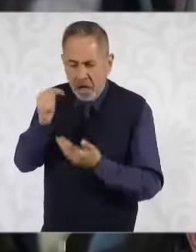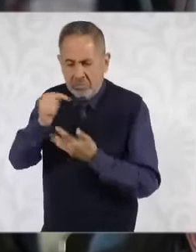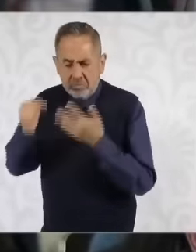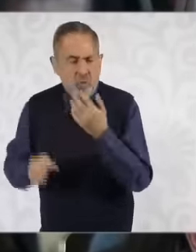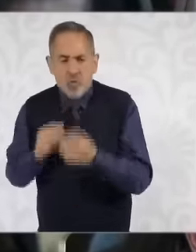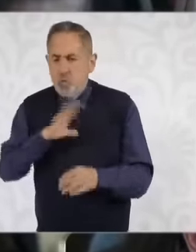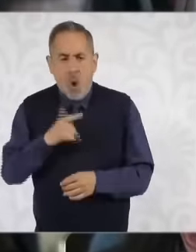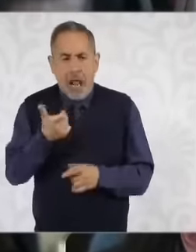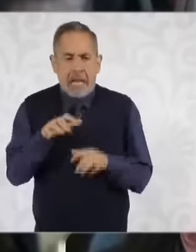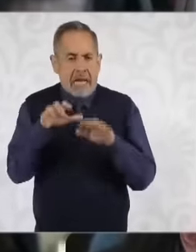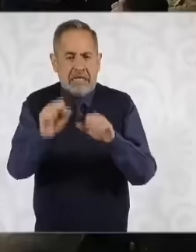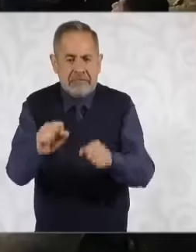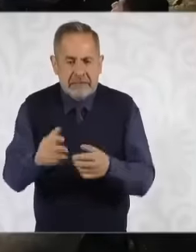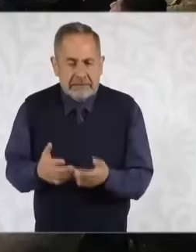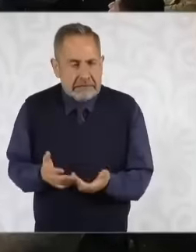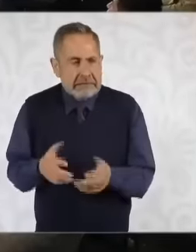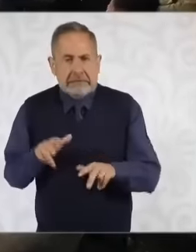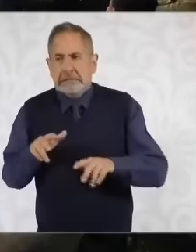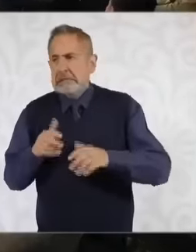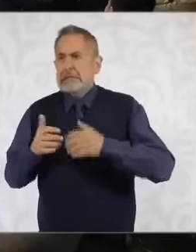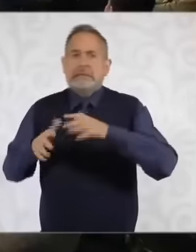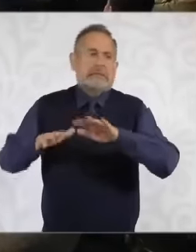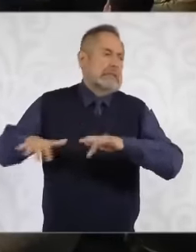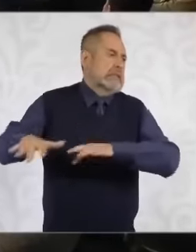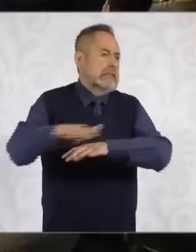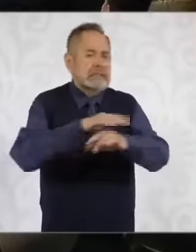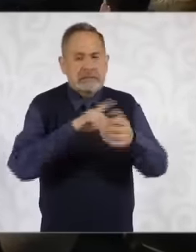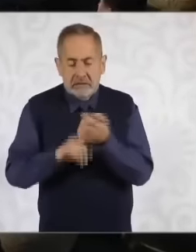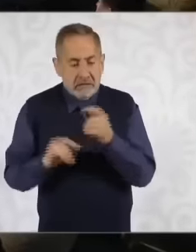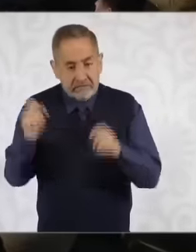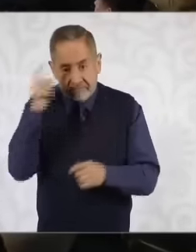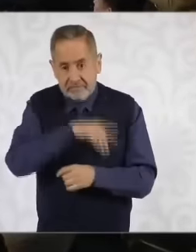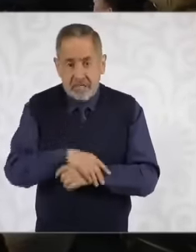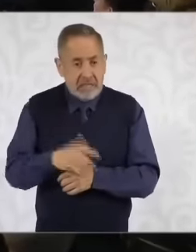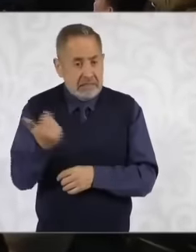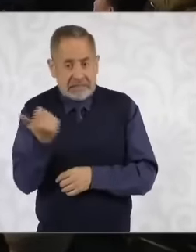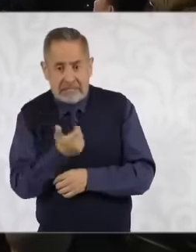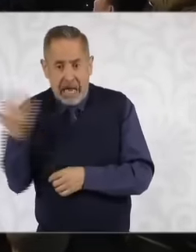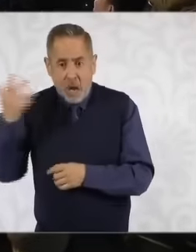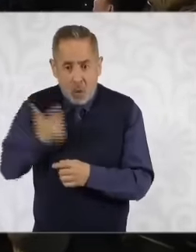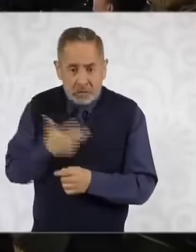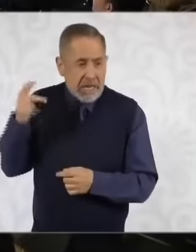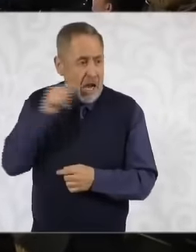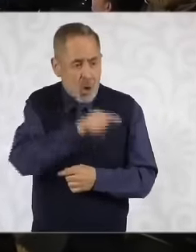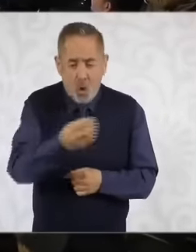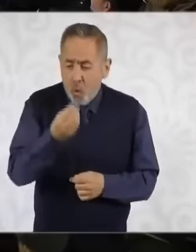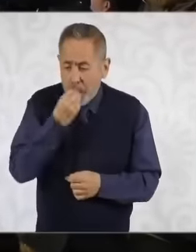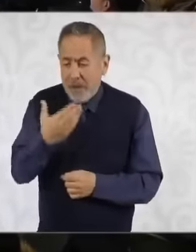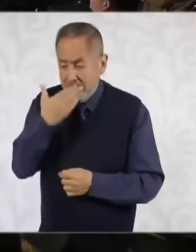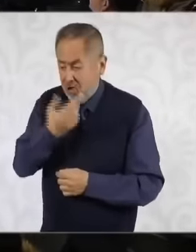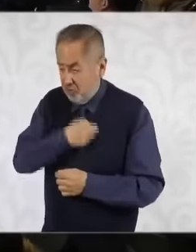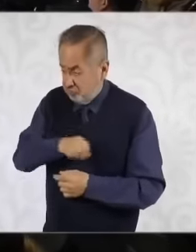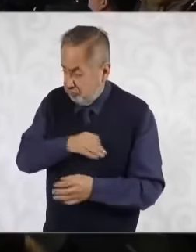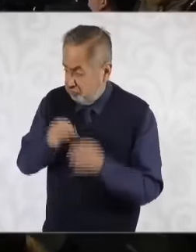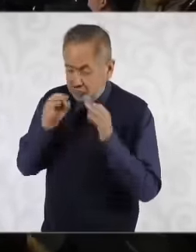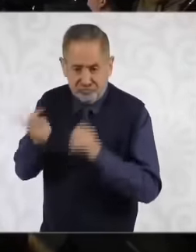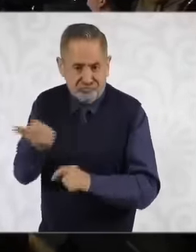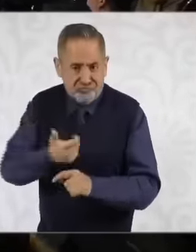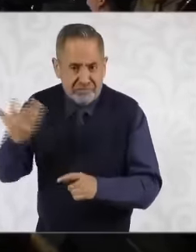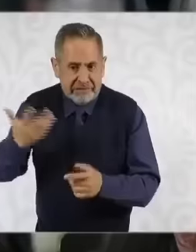Food insecurity has great human, social and economic costs as it is associated with